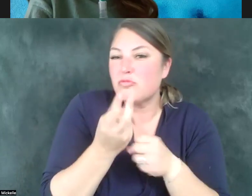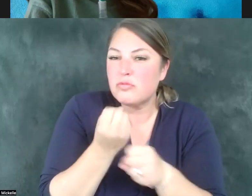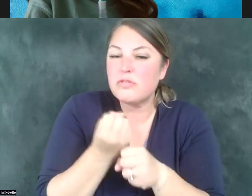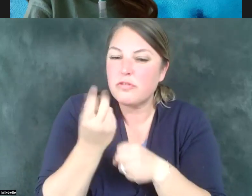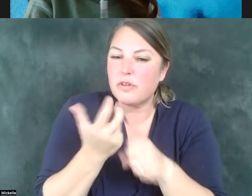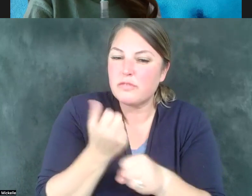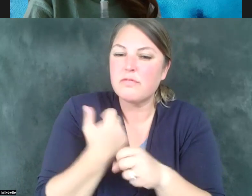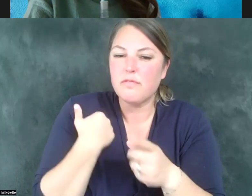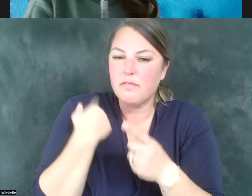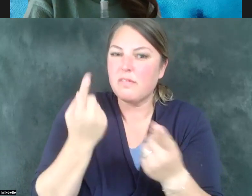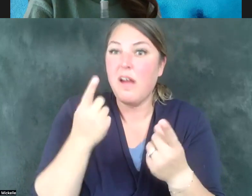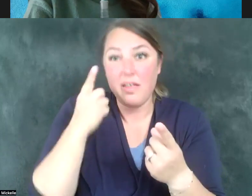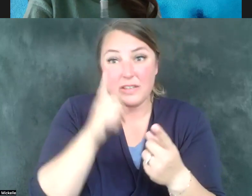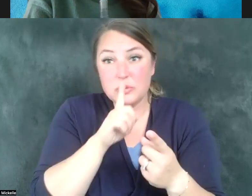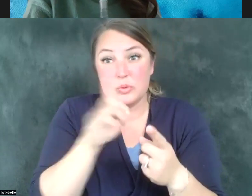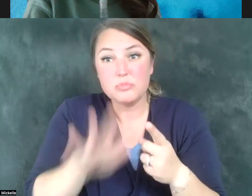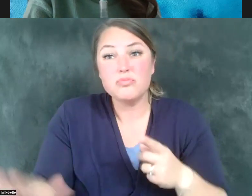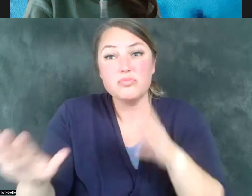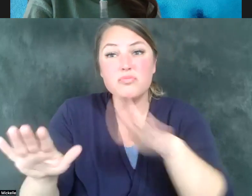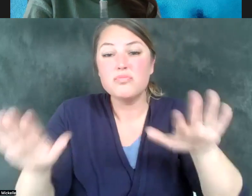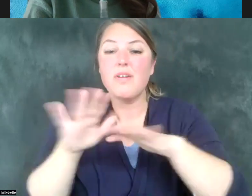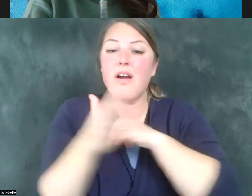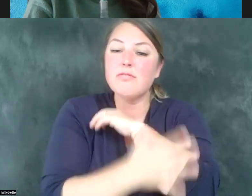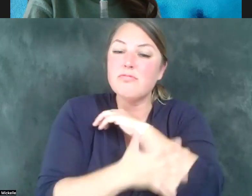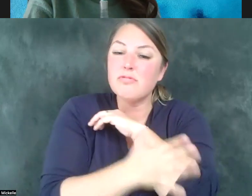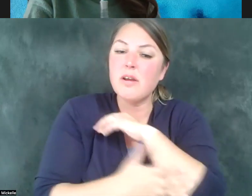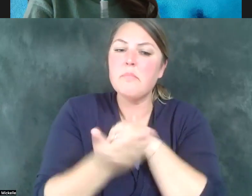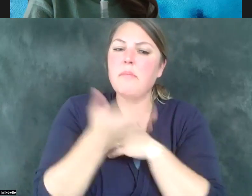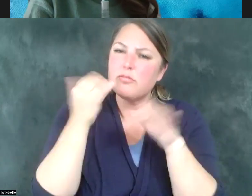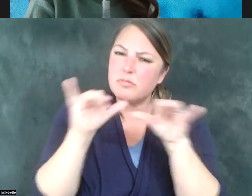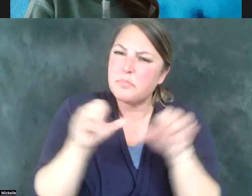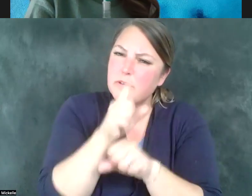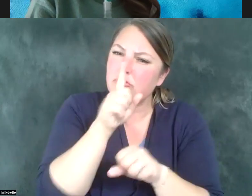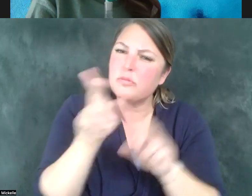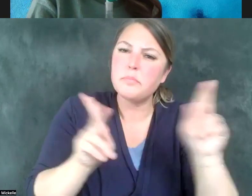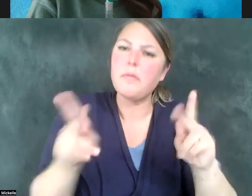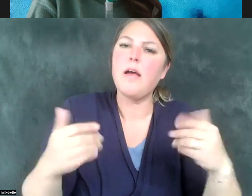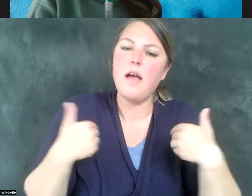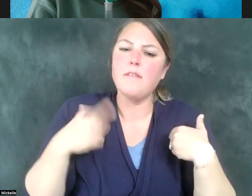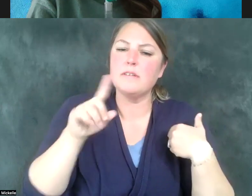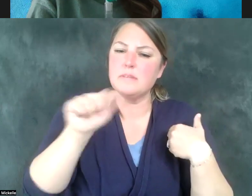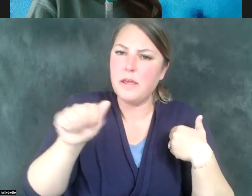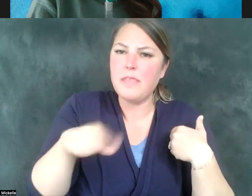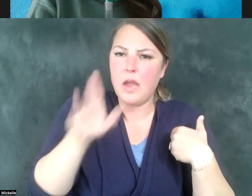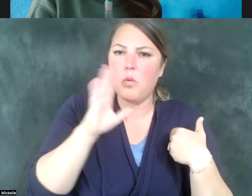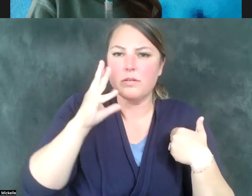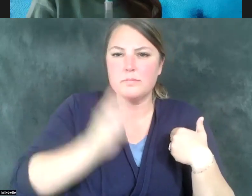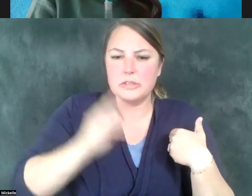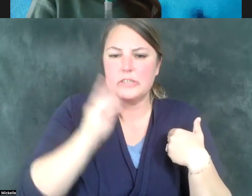who want to go through a system of college education beyond high school that